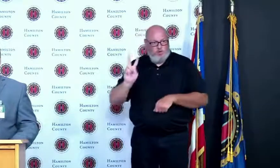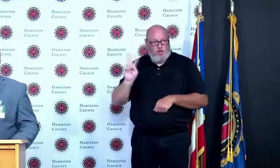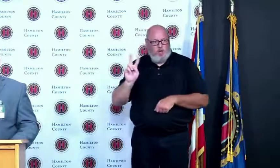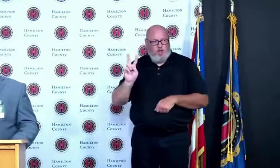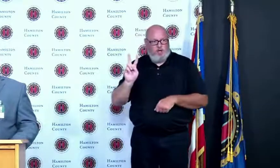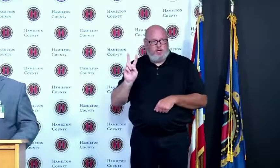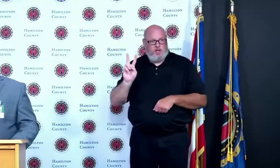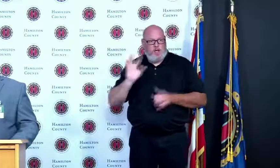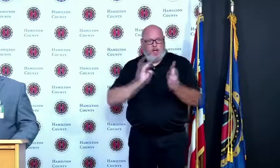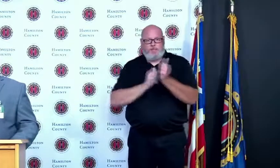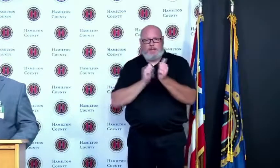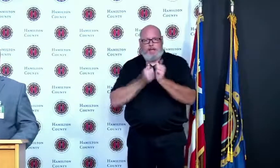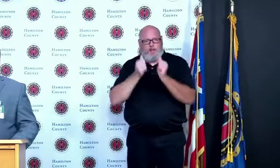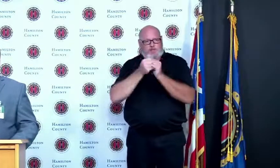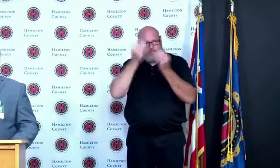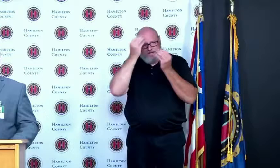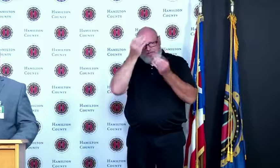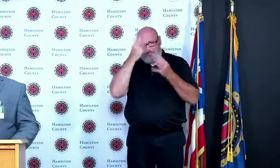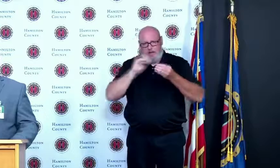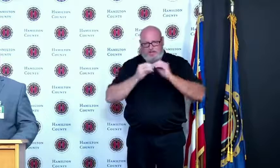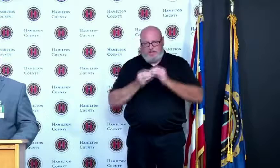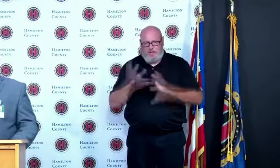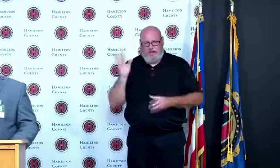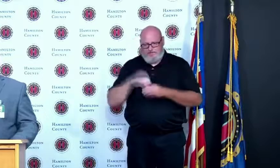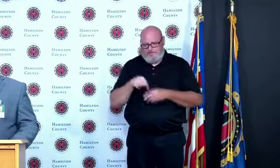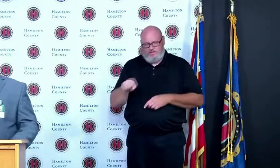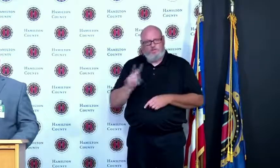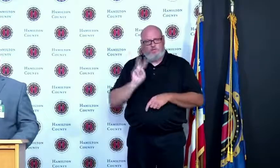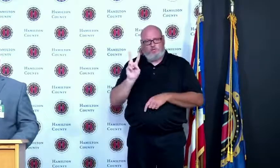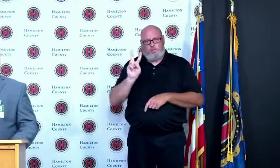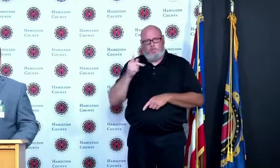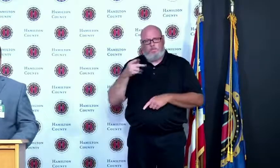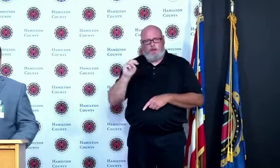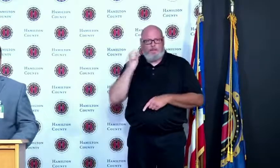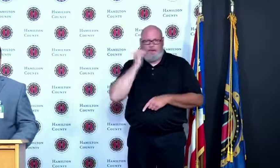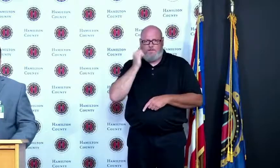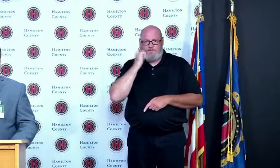so you can see changes in the variants and then in addition we offer links to